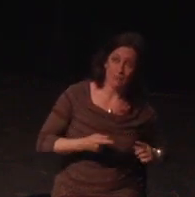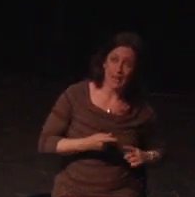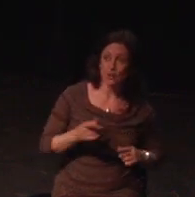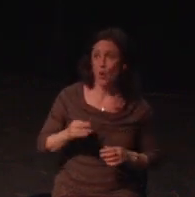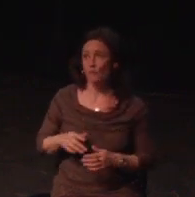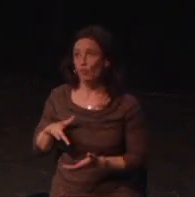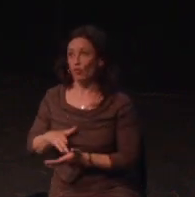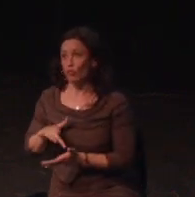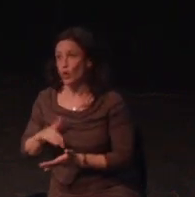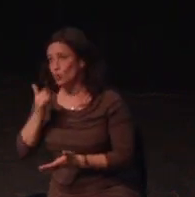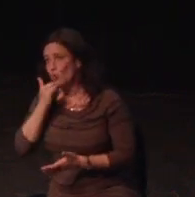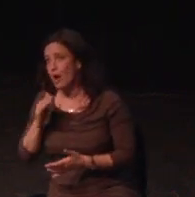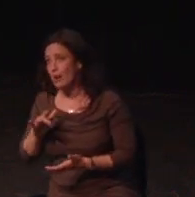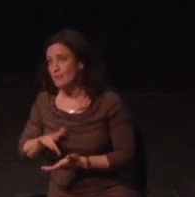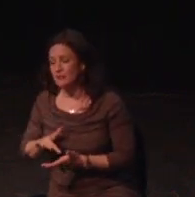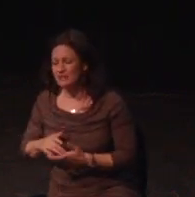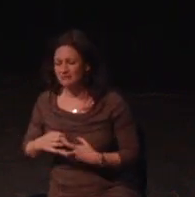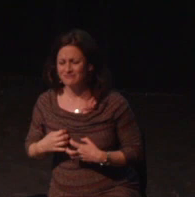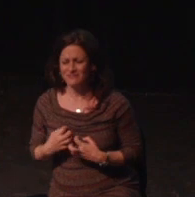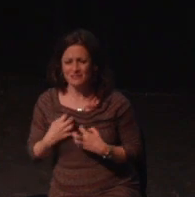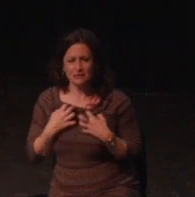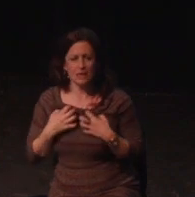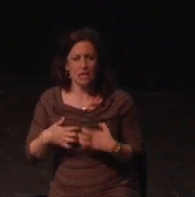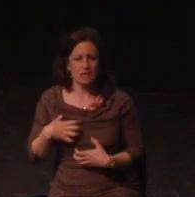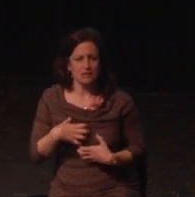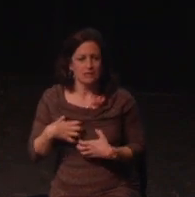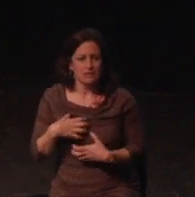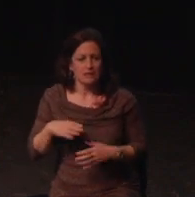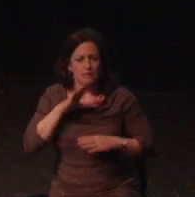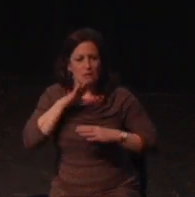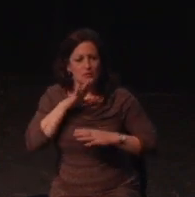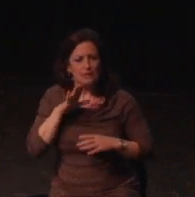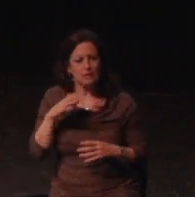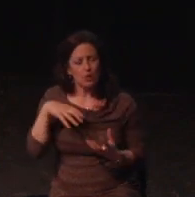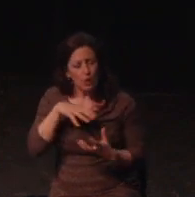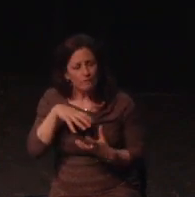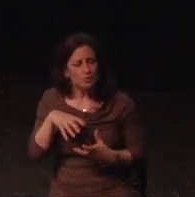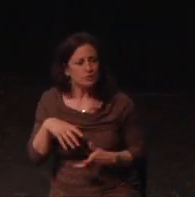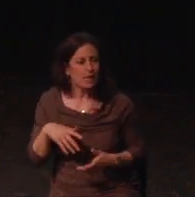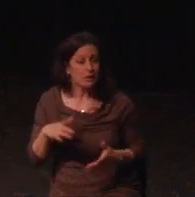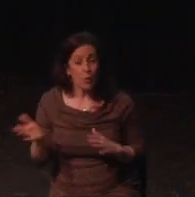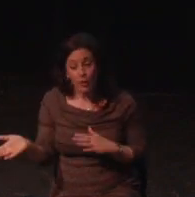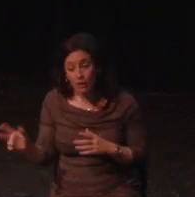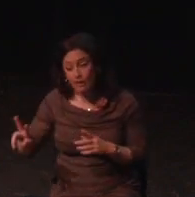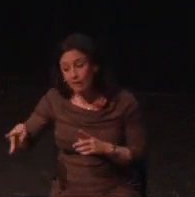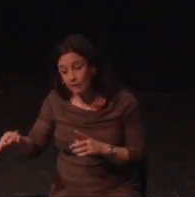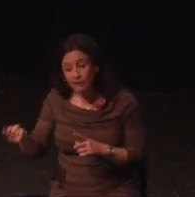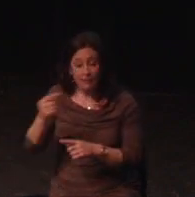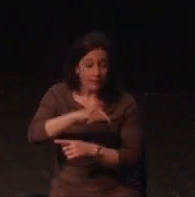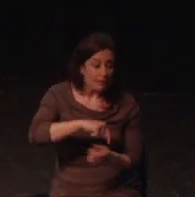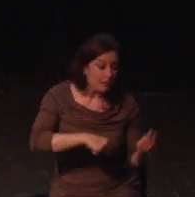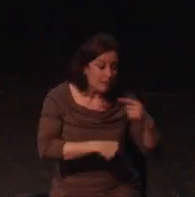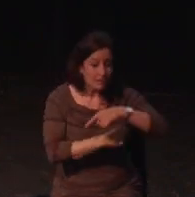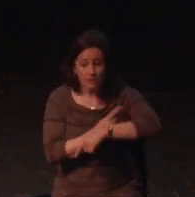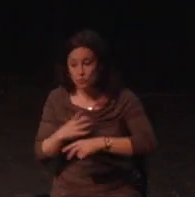This is surprisingly common, and amongst my disable peers, most of them don't have any one single impairment. My personal list is too long to pass in one try,